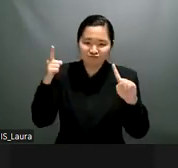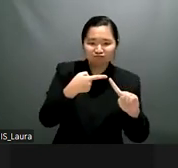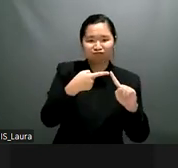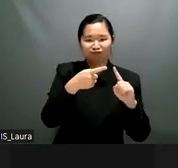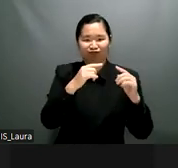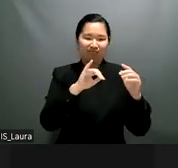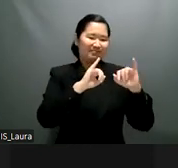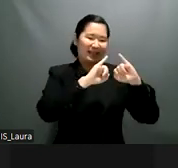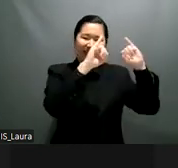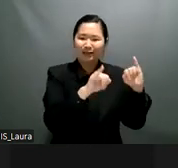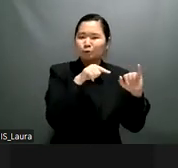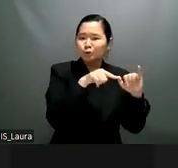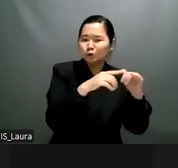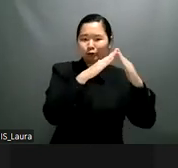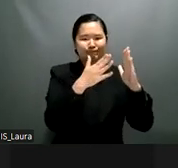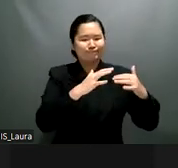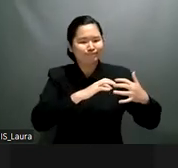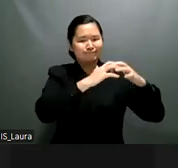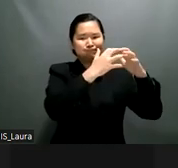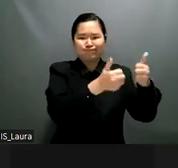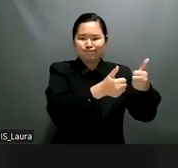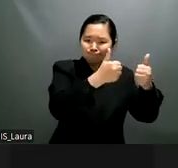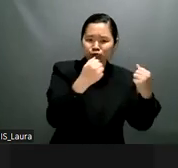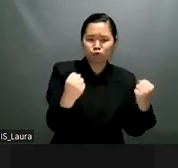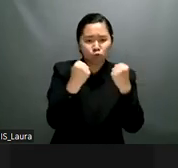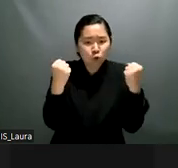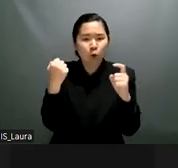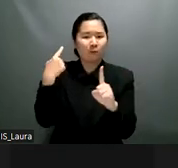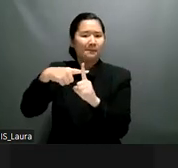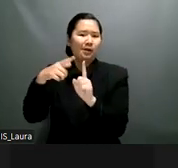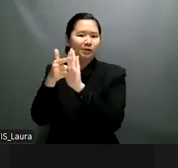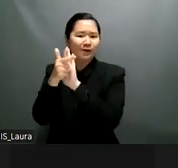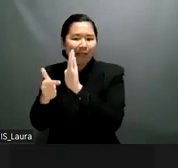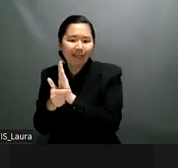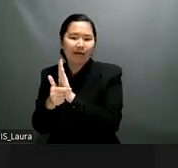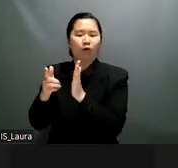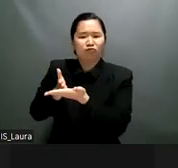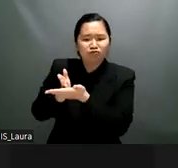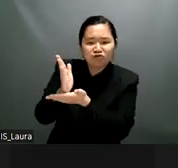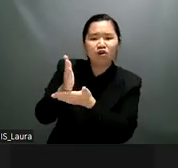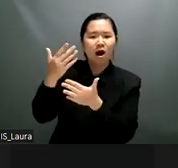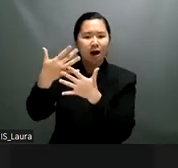there is still a gap between um women movement in general not korea of course